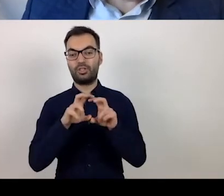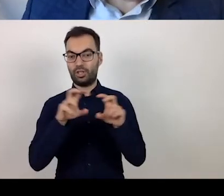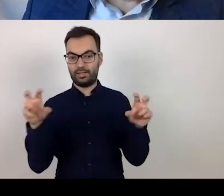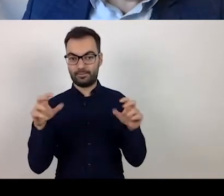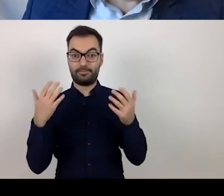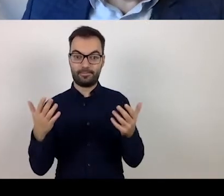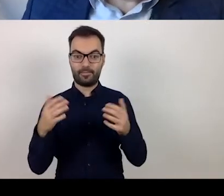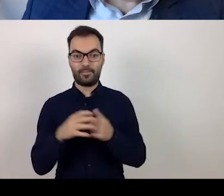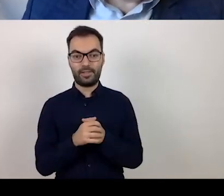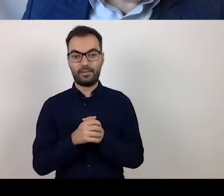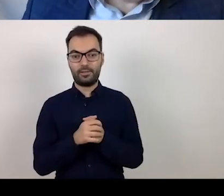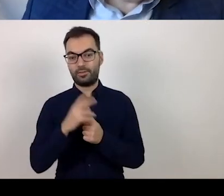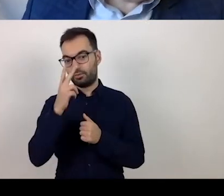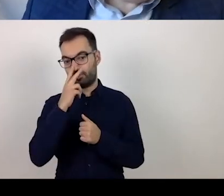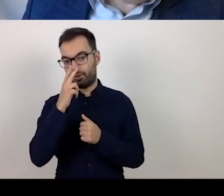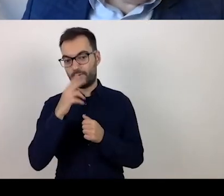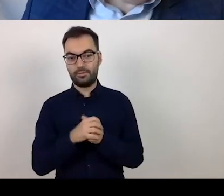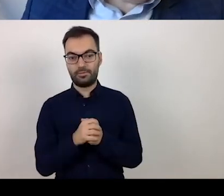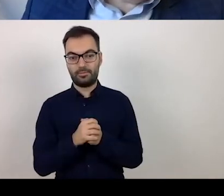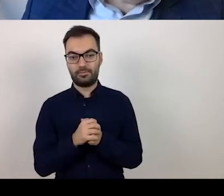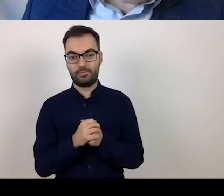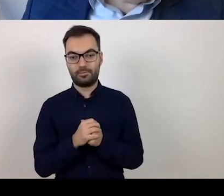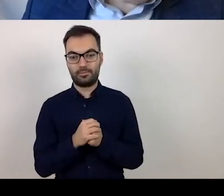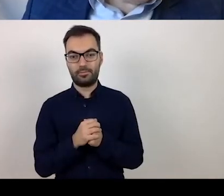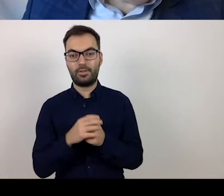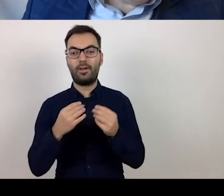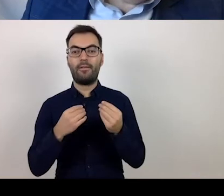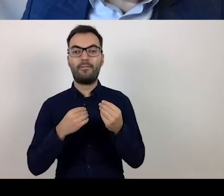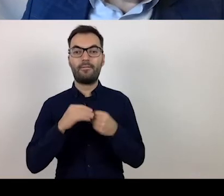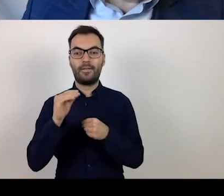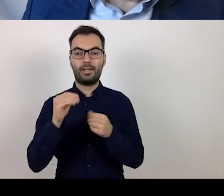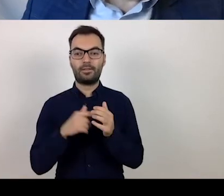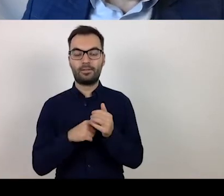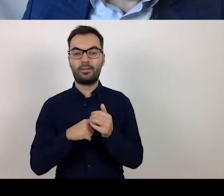Please note that most of the documents